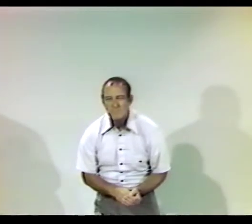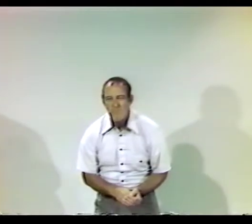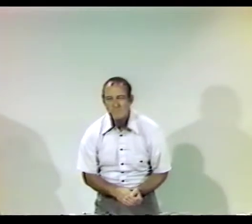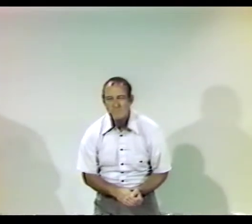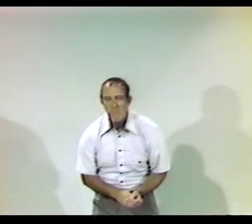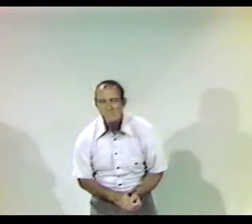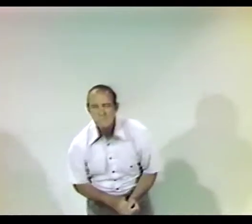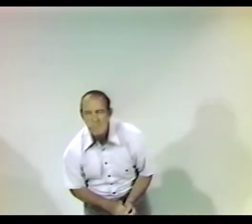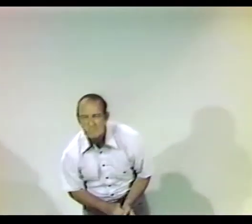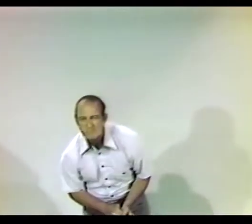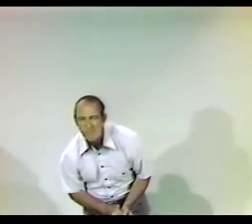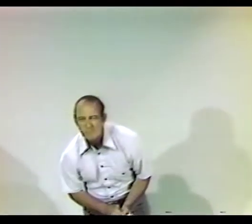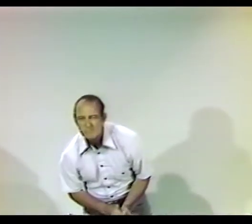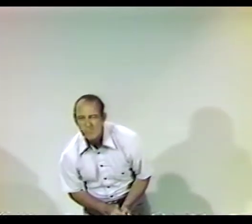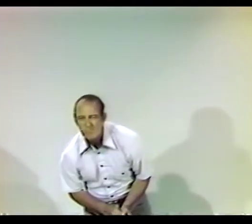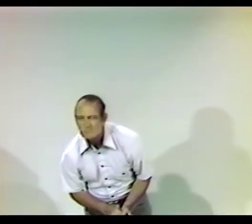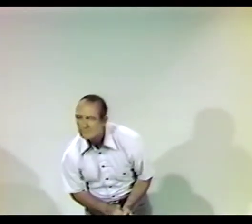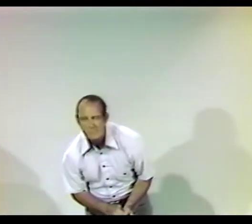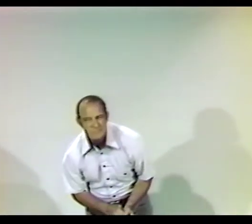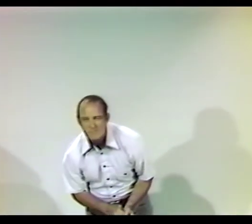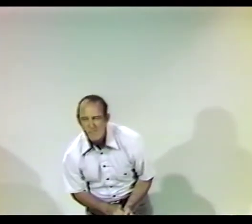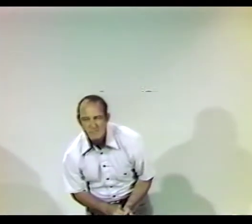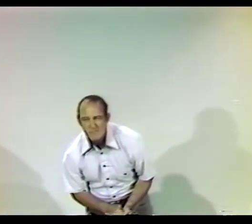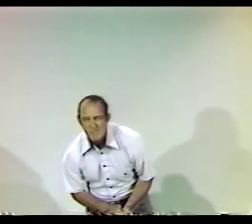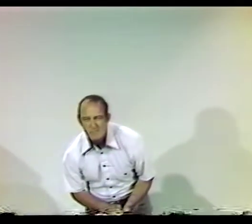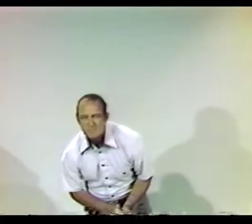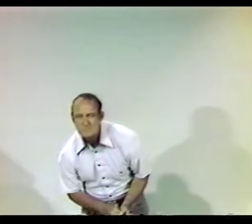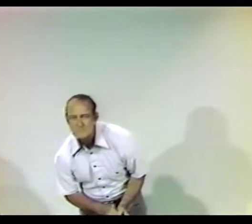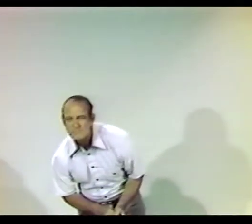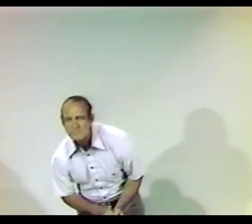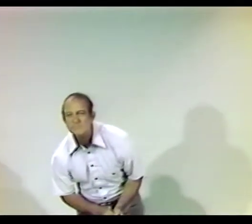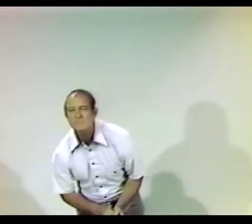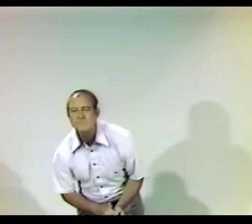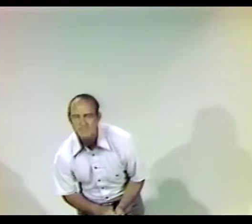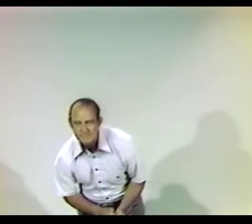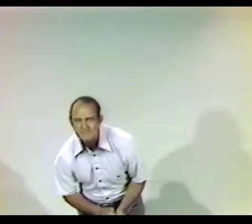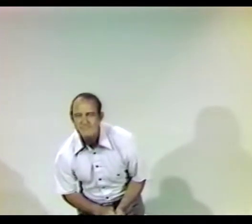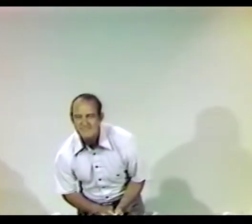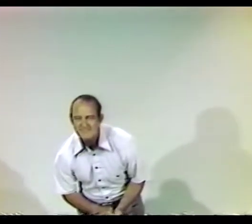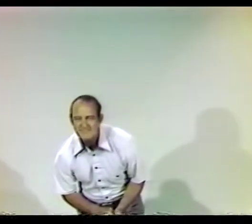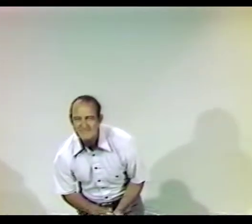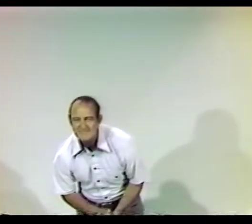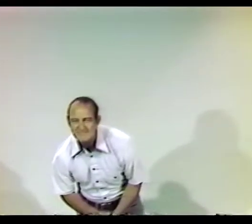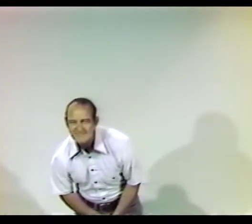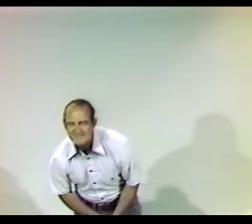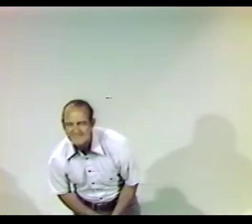AND THE PITCHER WARMS UP, LOOKS FOR THE CALL HE WANTS,